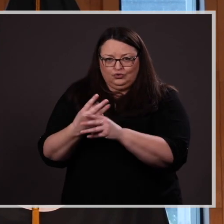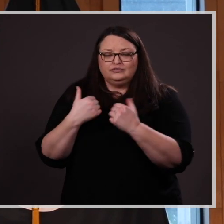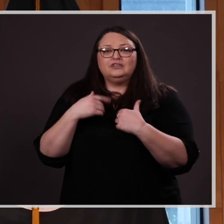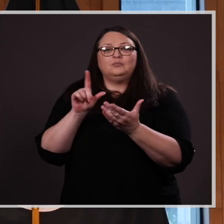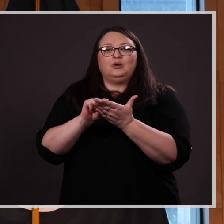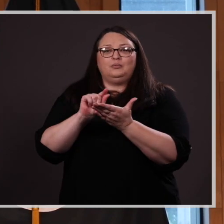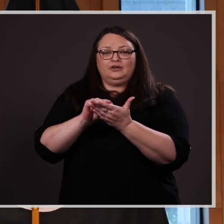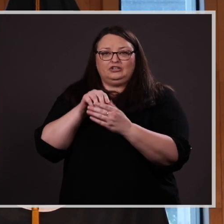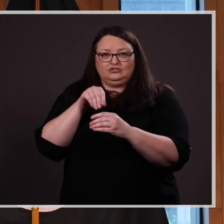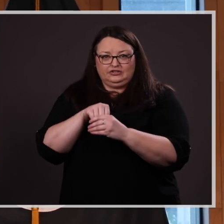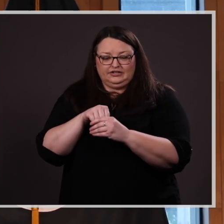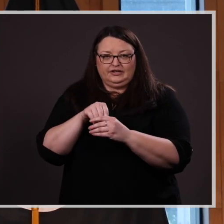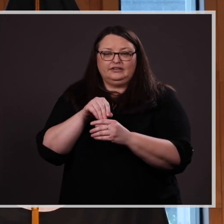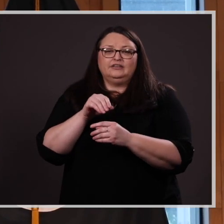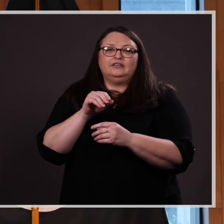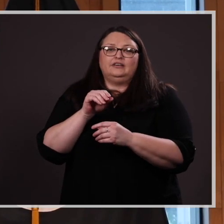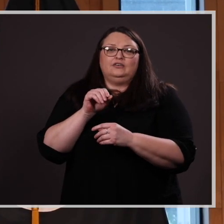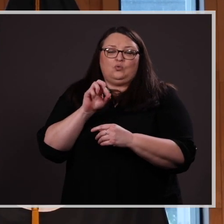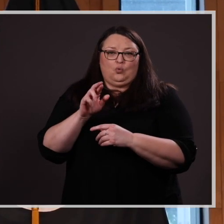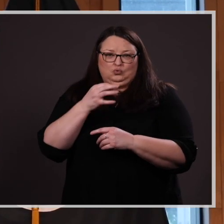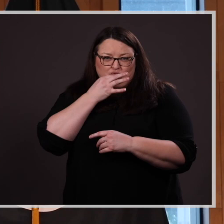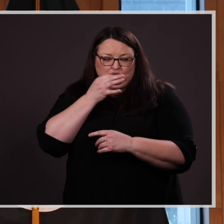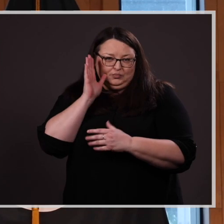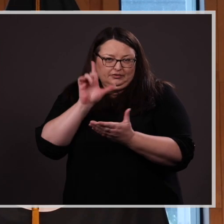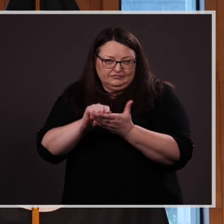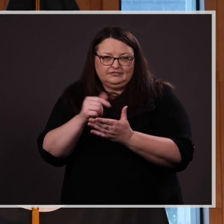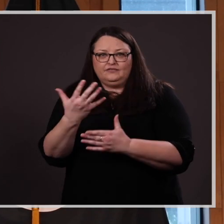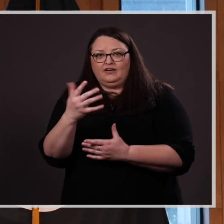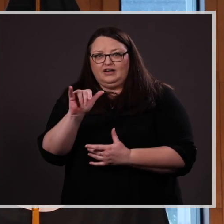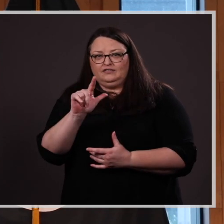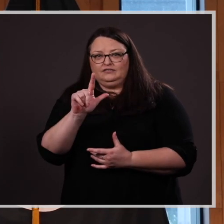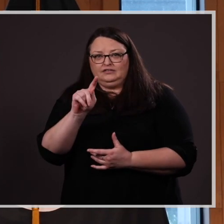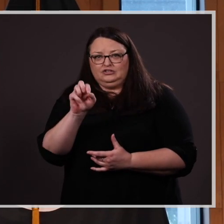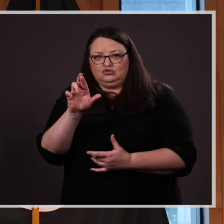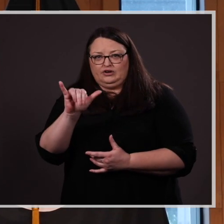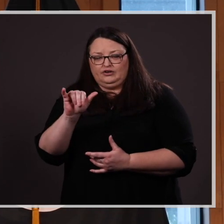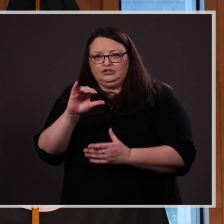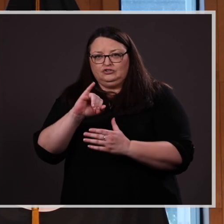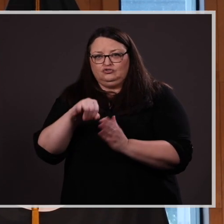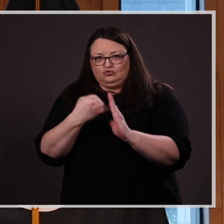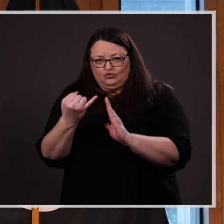in or forthcoming in five literary journals, including River Teeth, a well-respected journal